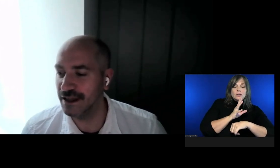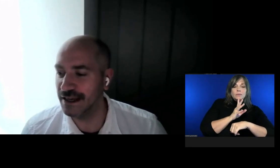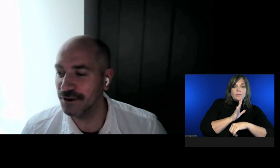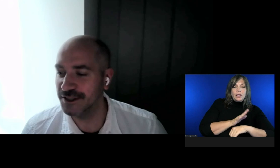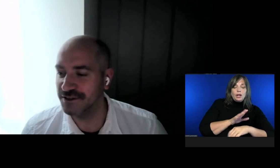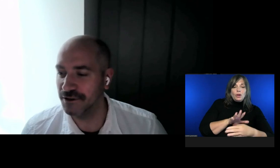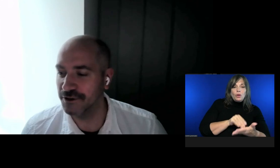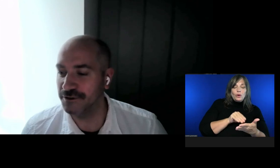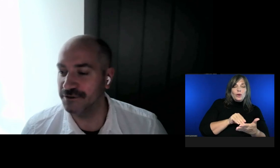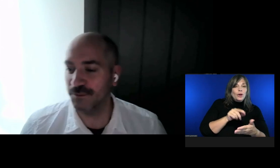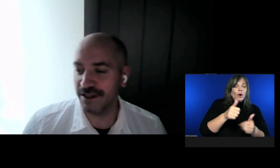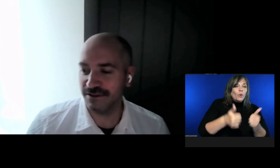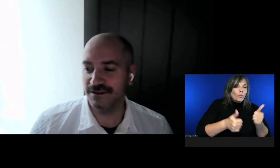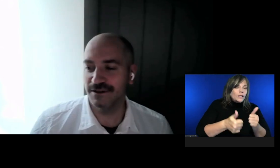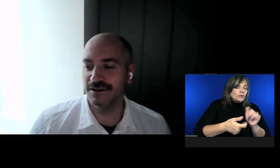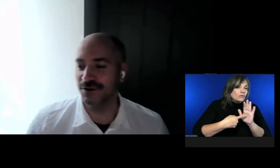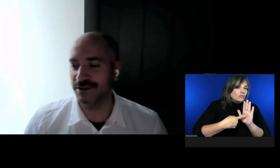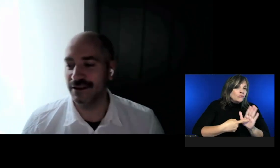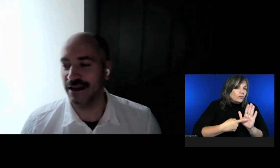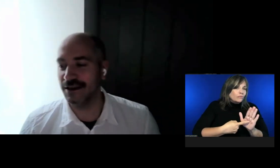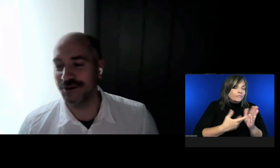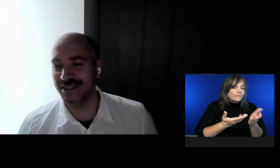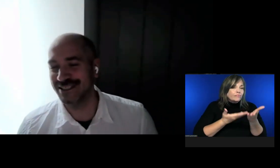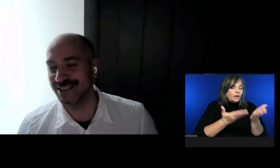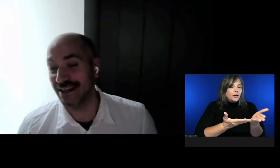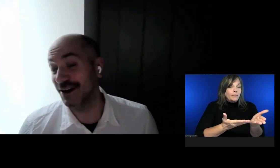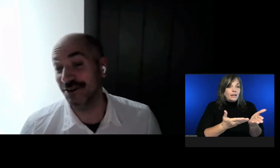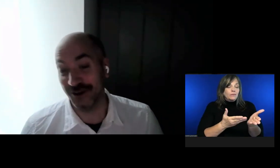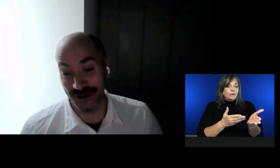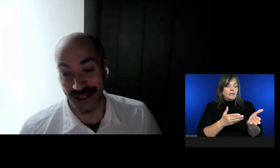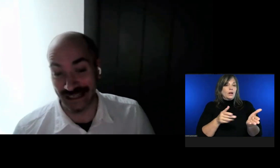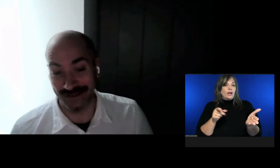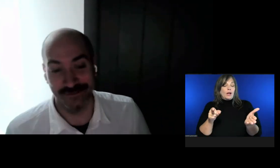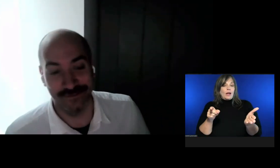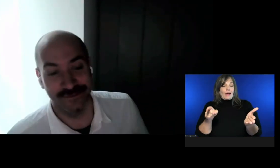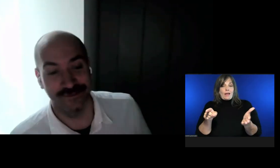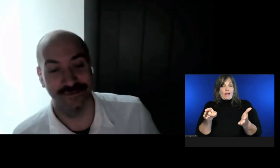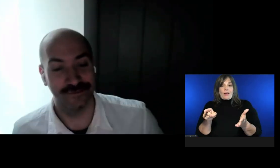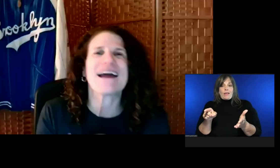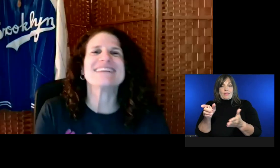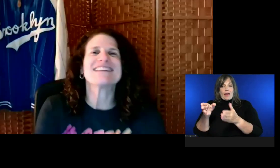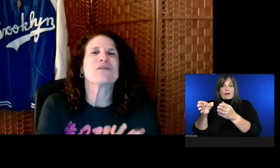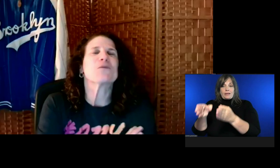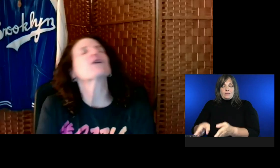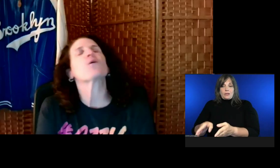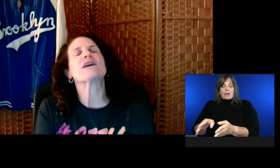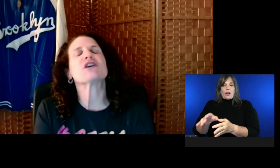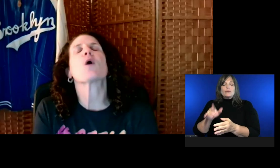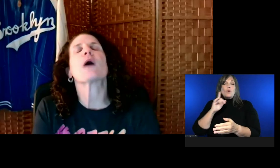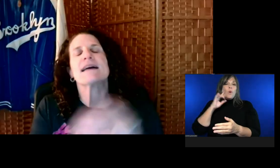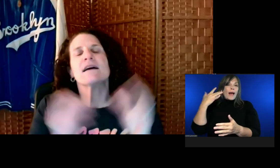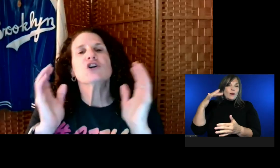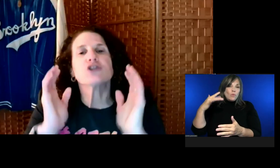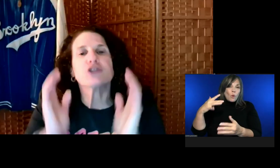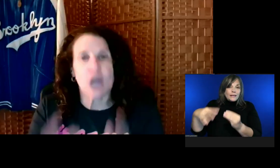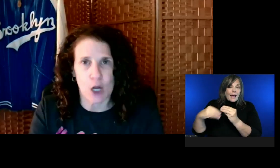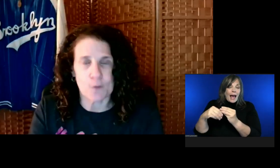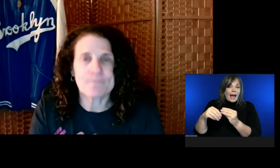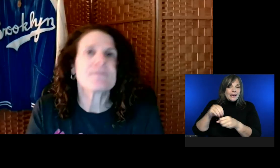the language the learner speaks, or the language they are learning? Oh, that's a great question. Okay.